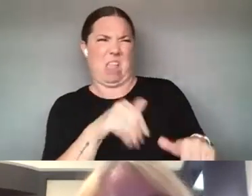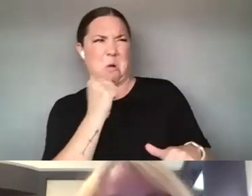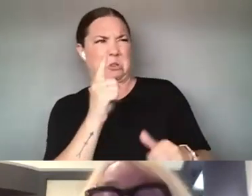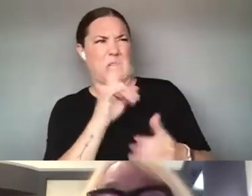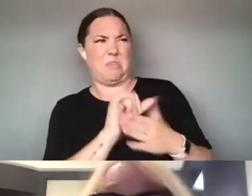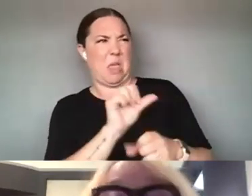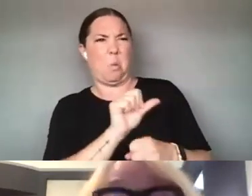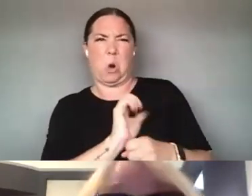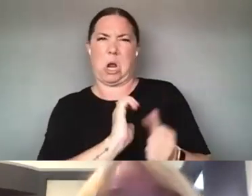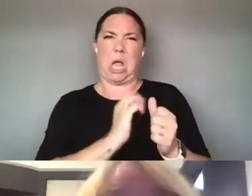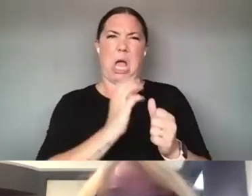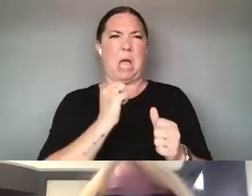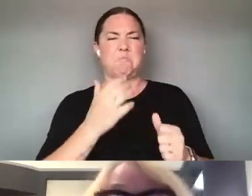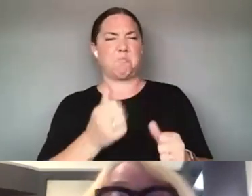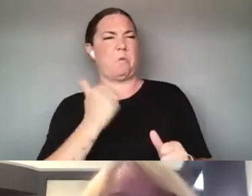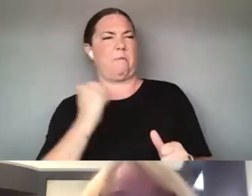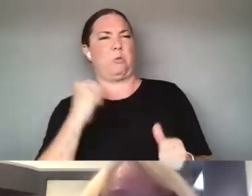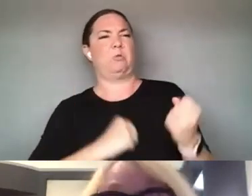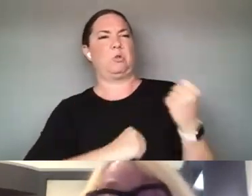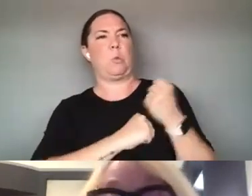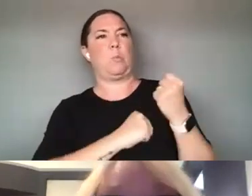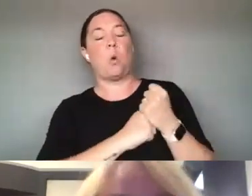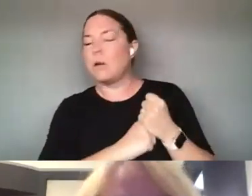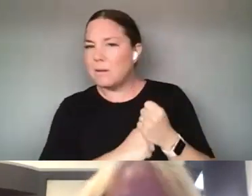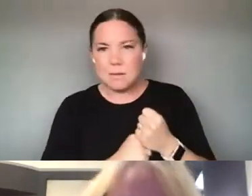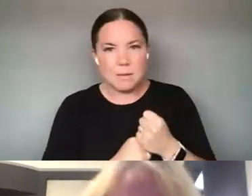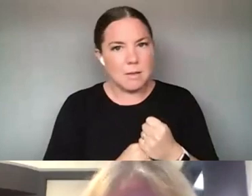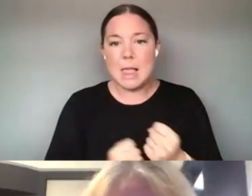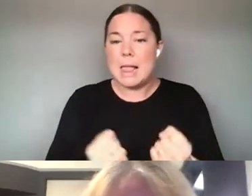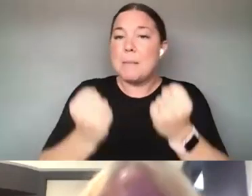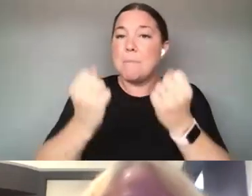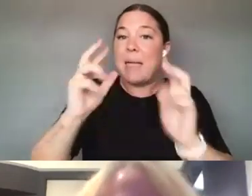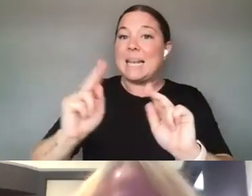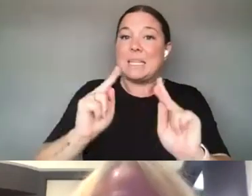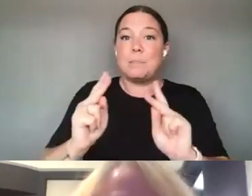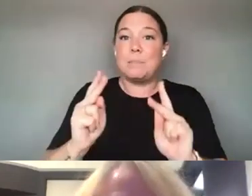BUT GUESS WHAT THERE ARE A LOT OF PEOPLE WHO ARE REFERENCED IN THIS WONDERFUL DOCUMENT THAT WE NOW